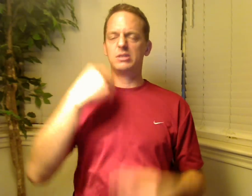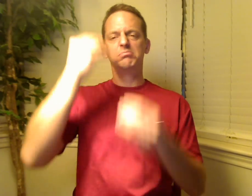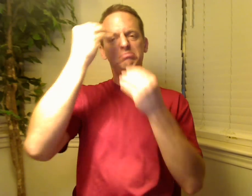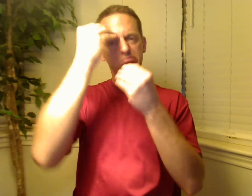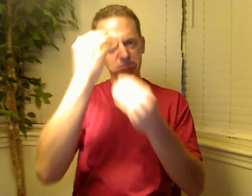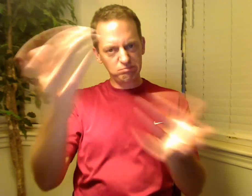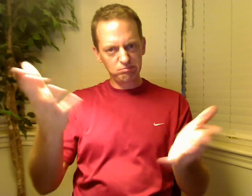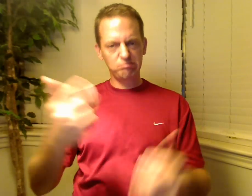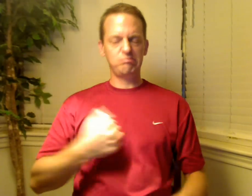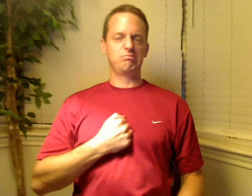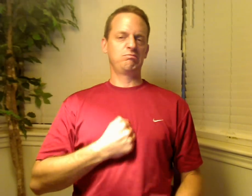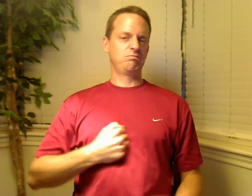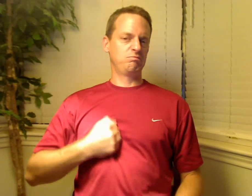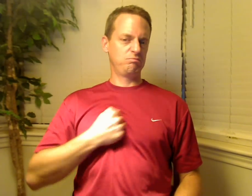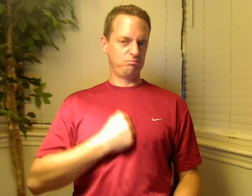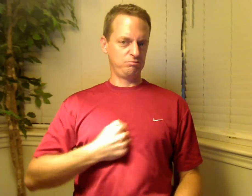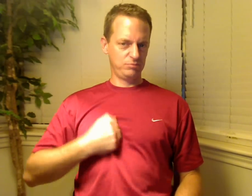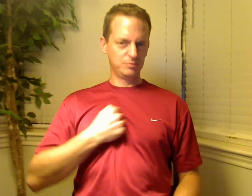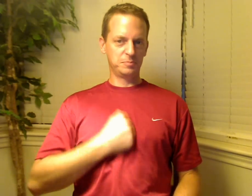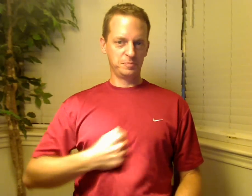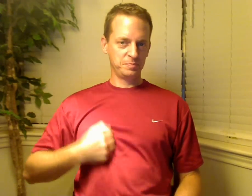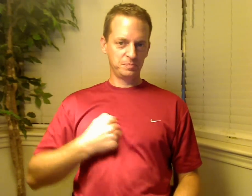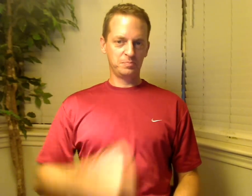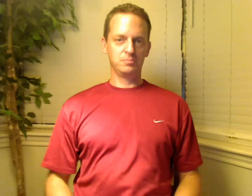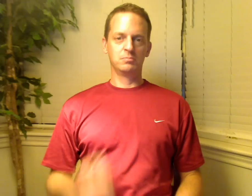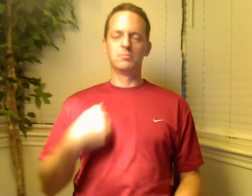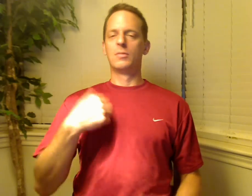I made public apologize for made a bad comment.